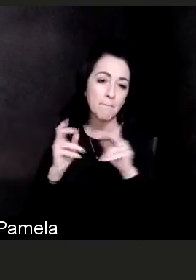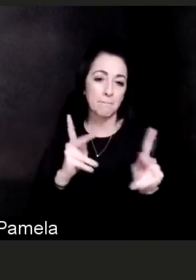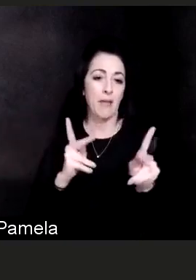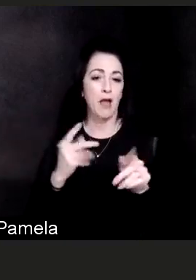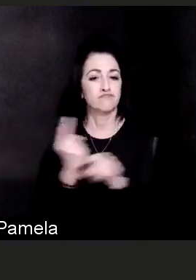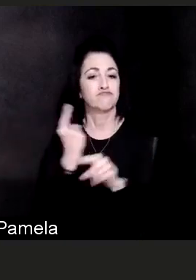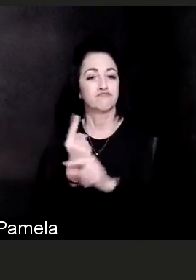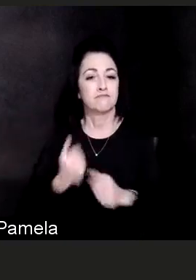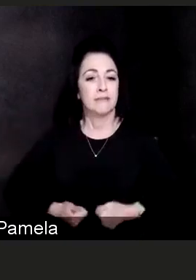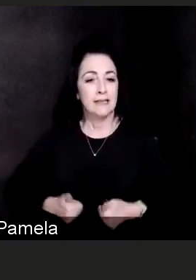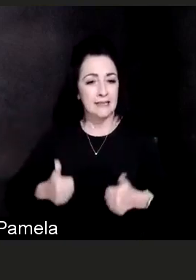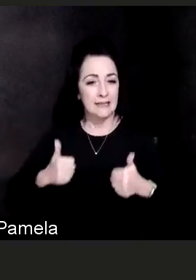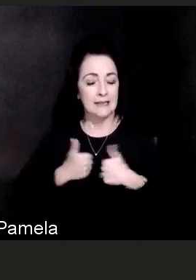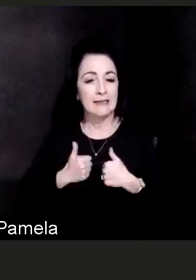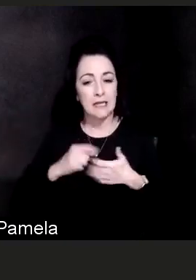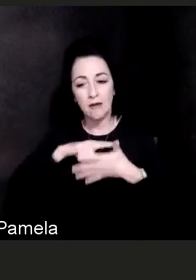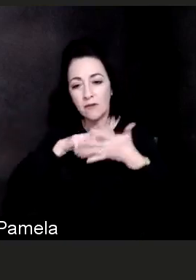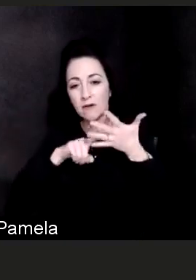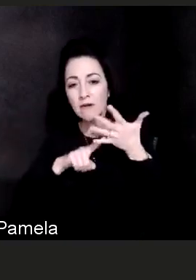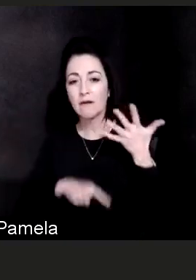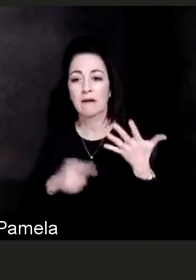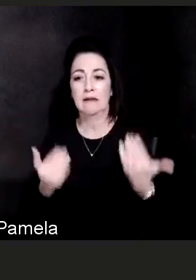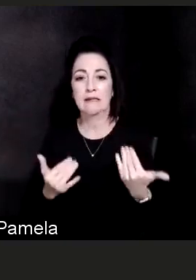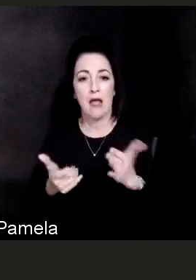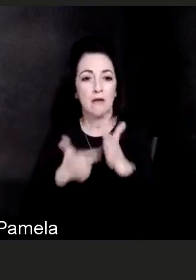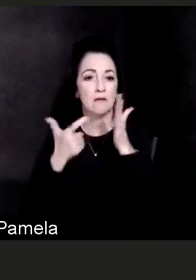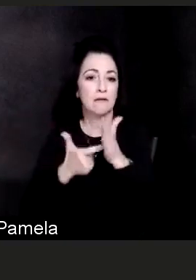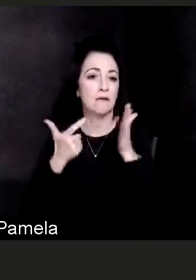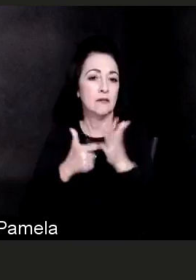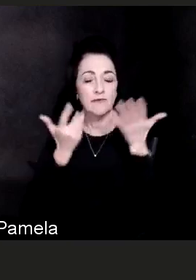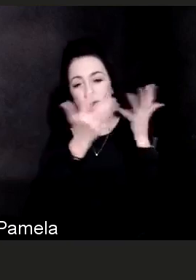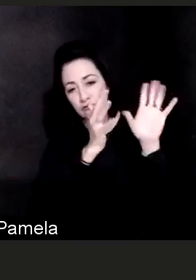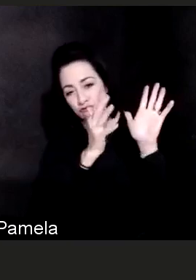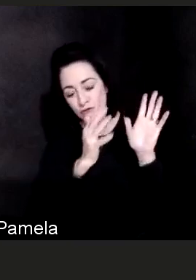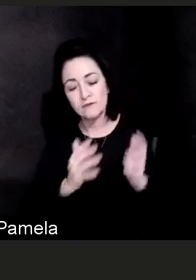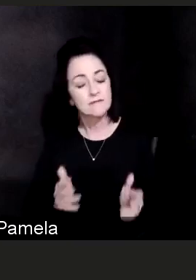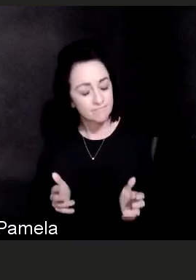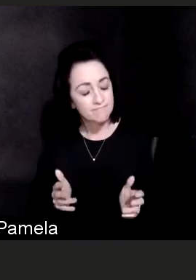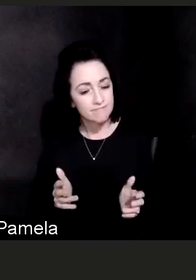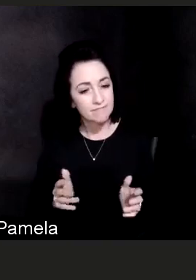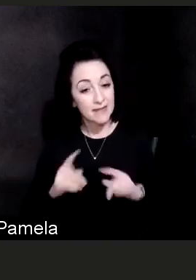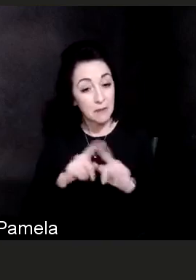to please remember the three W's even after becoming vaccinated.